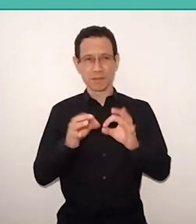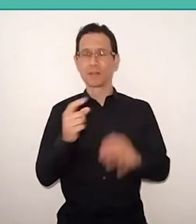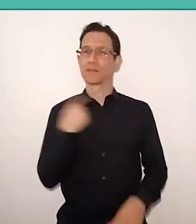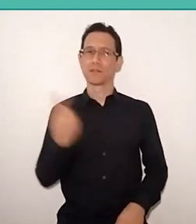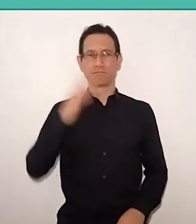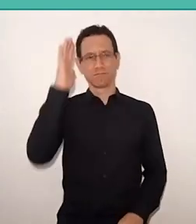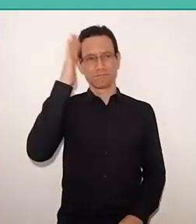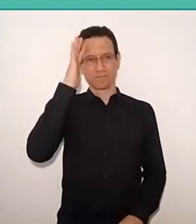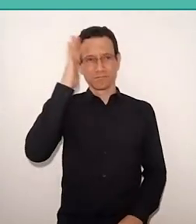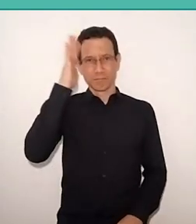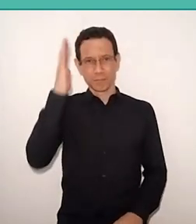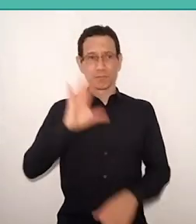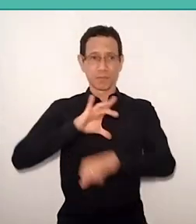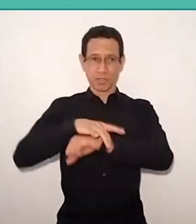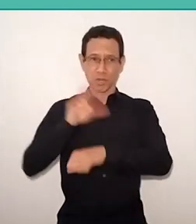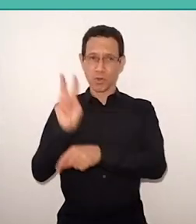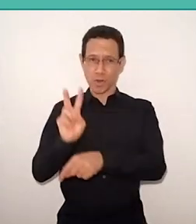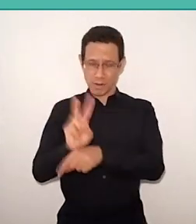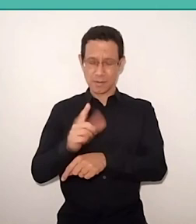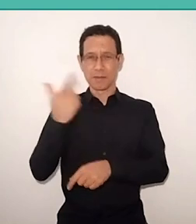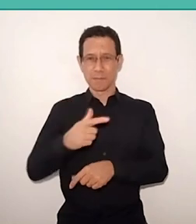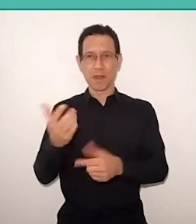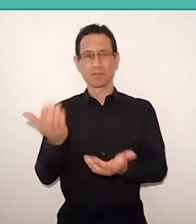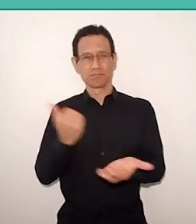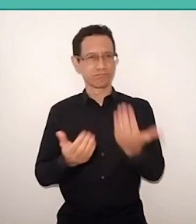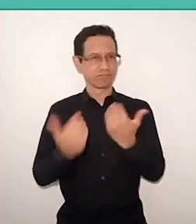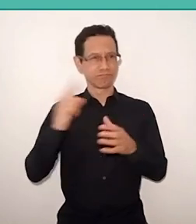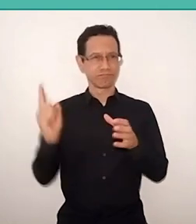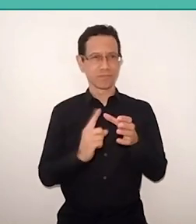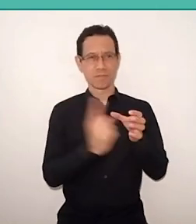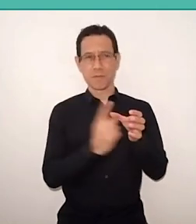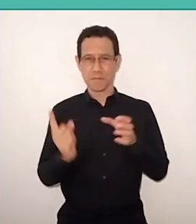host, no doubt, but school is a priority, education is a priority,